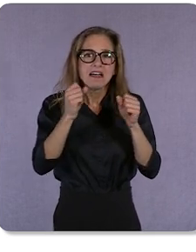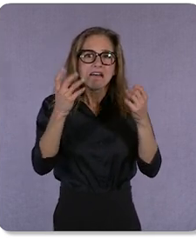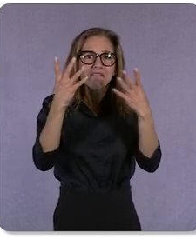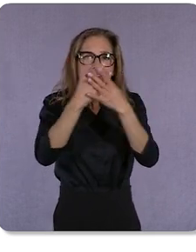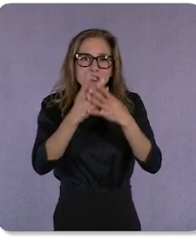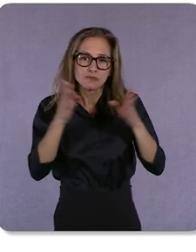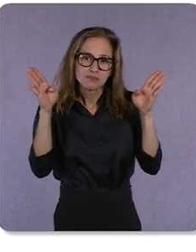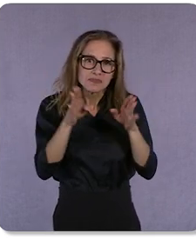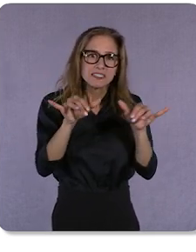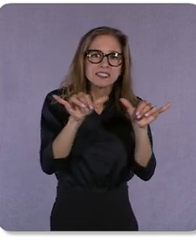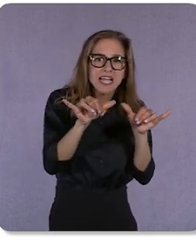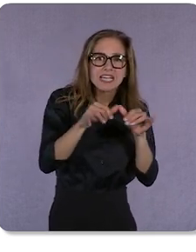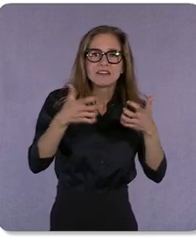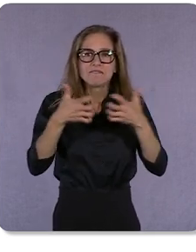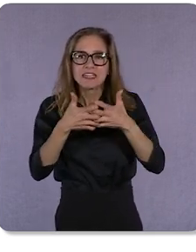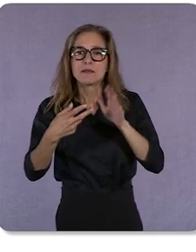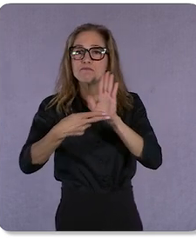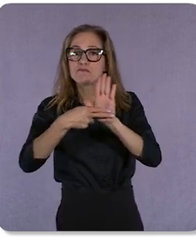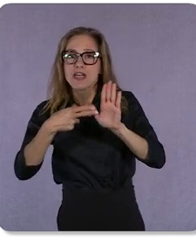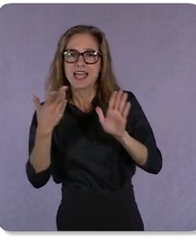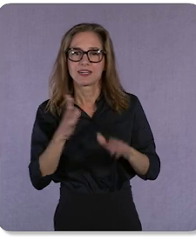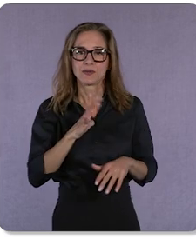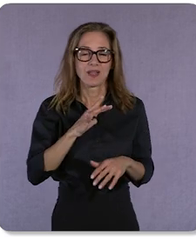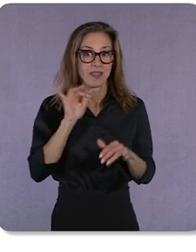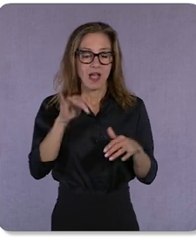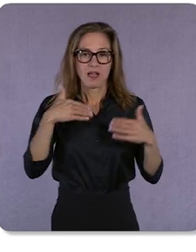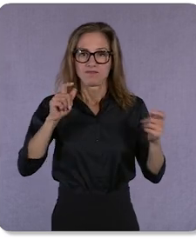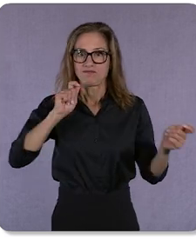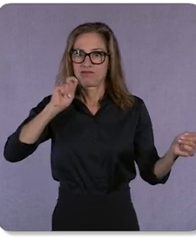This is a game-changer in helping shoppers find inspiration across